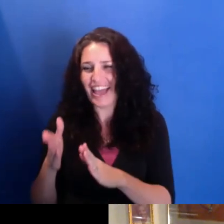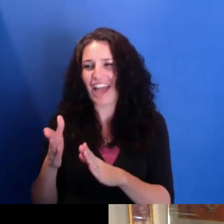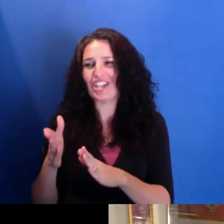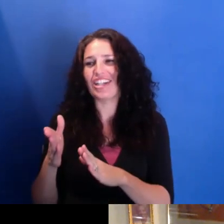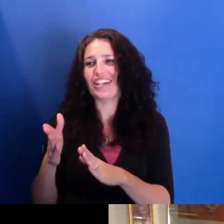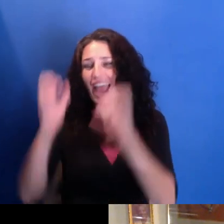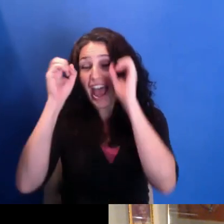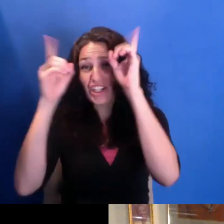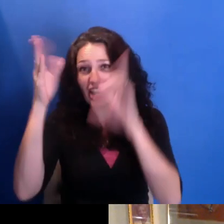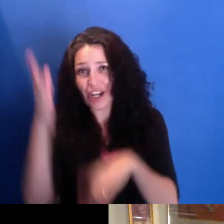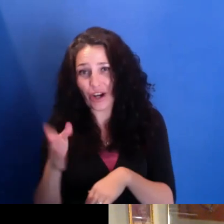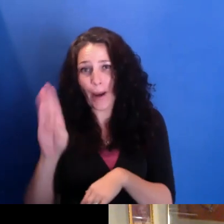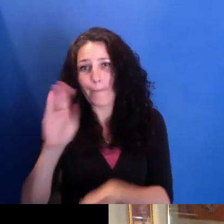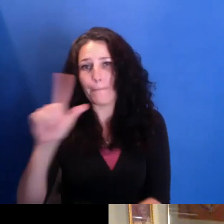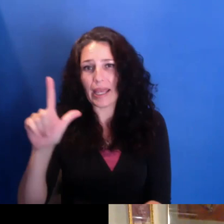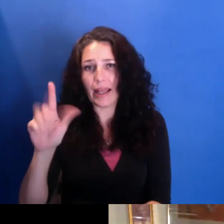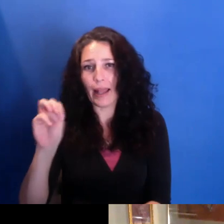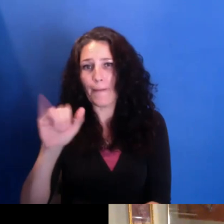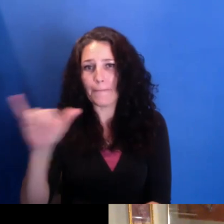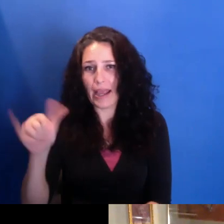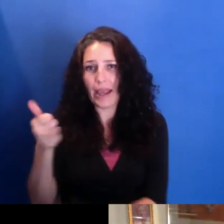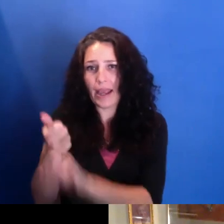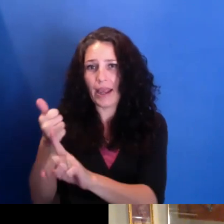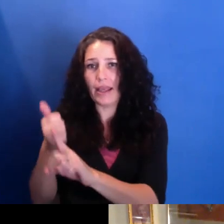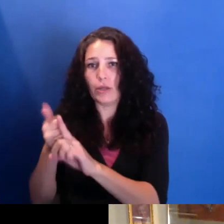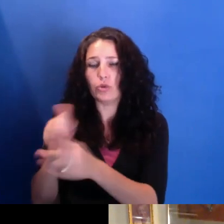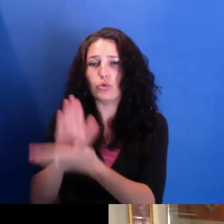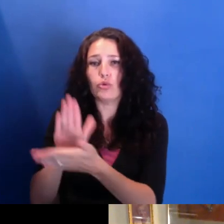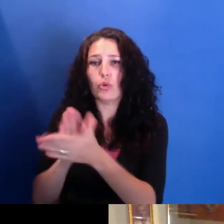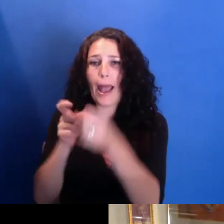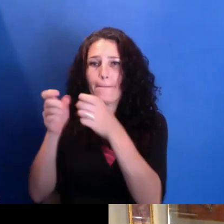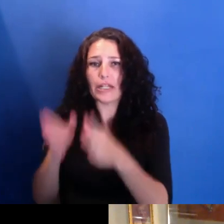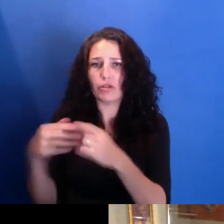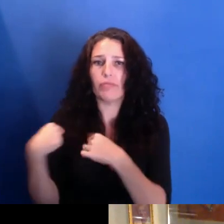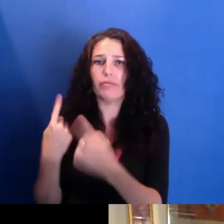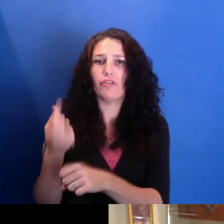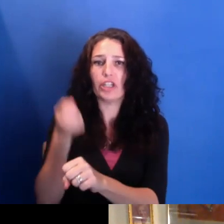was a school administrator for years and led Newark's music department.